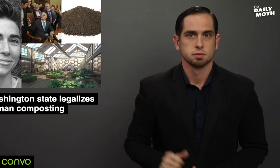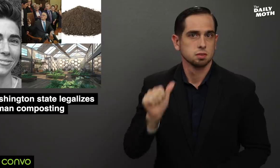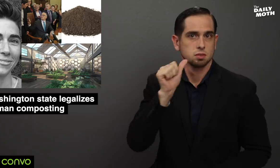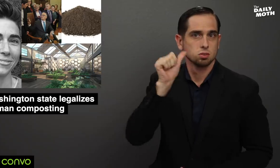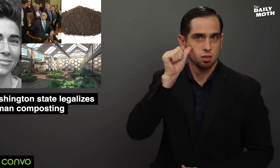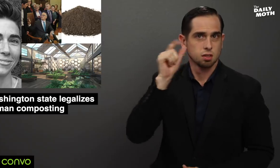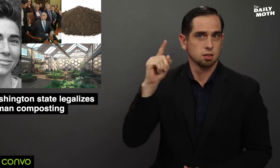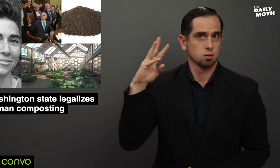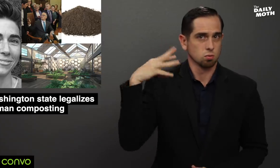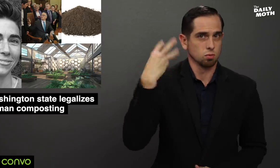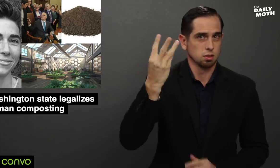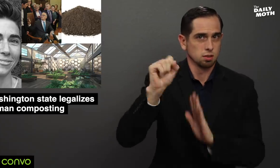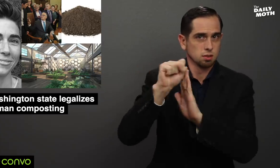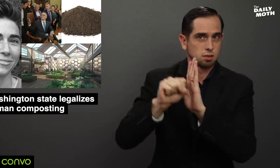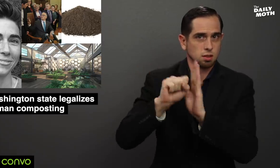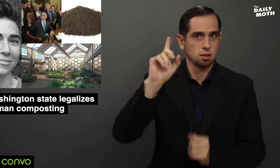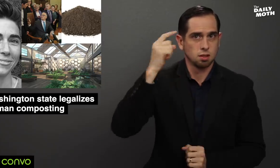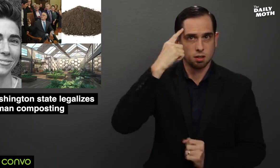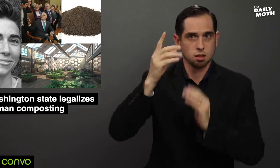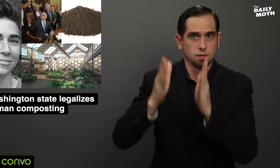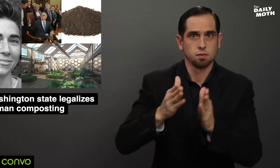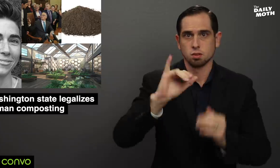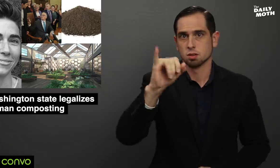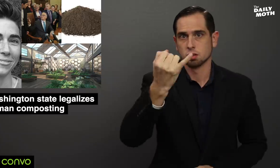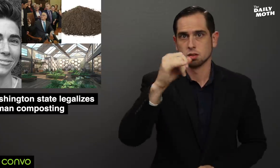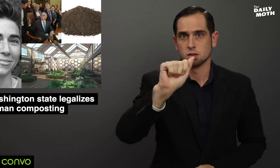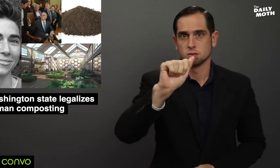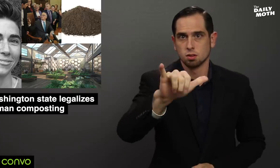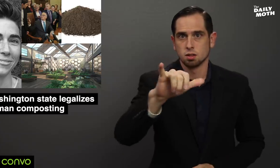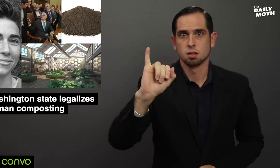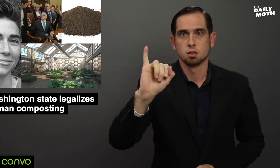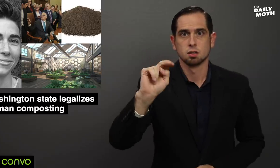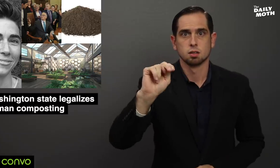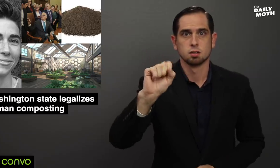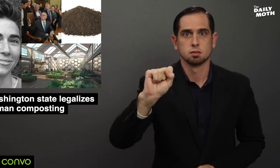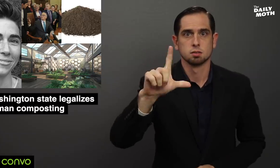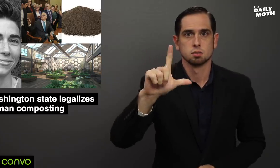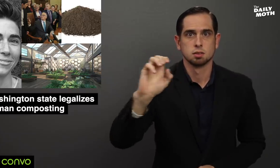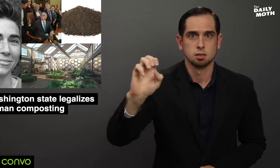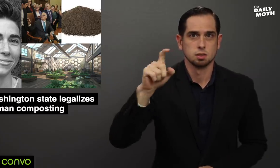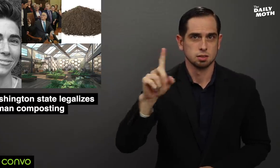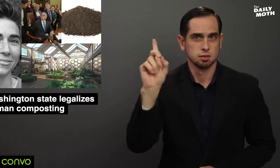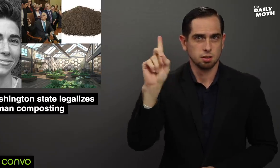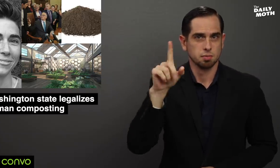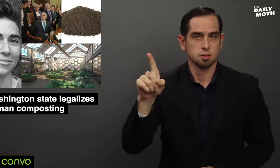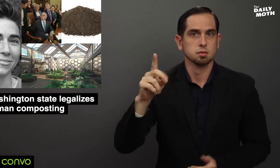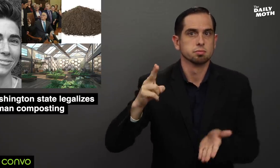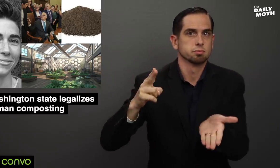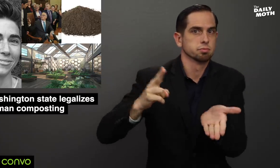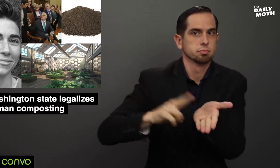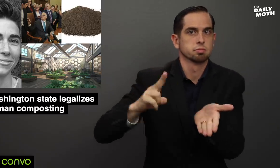Yesterday Washington Governor Jay Inslee (D) signed